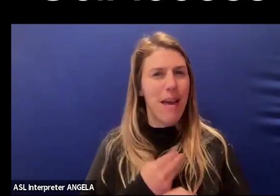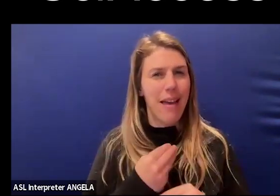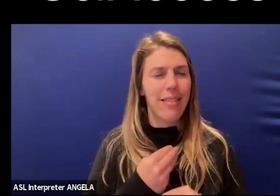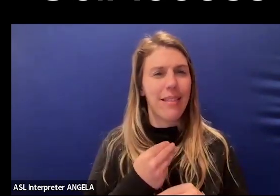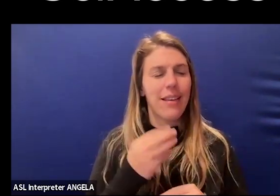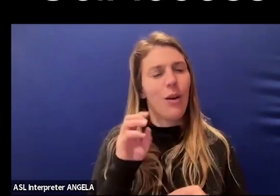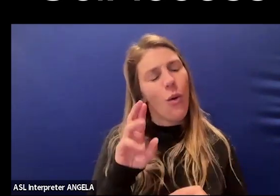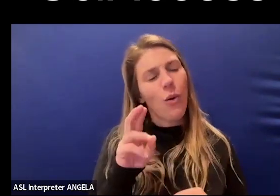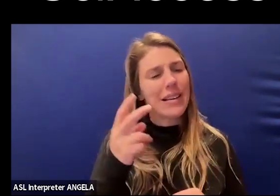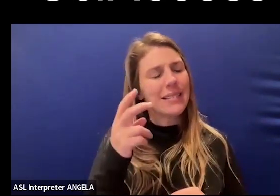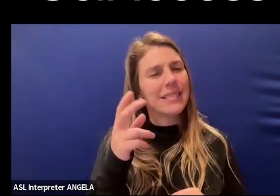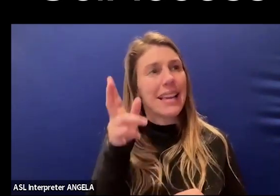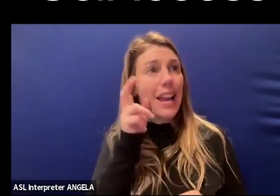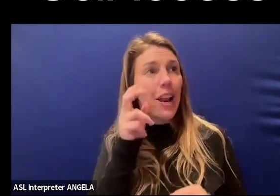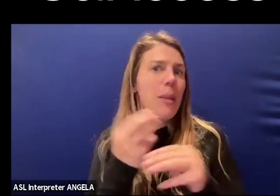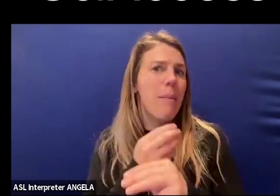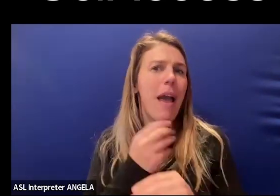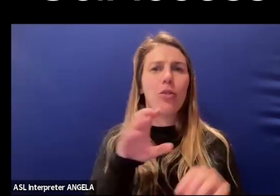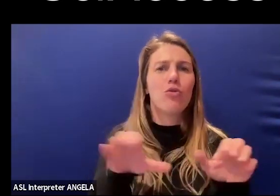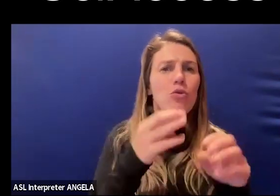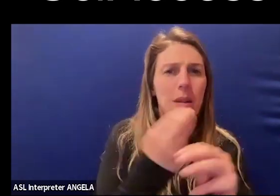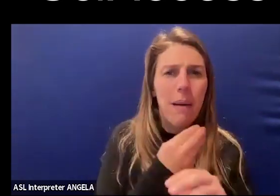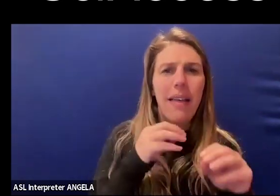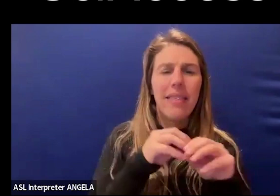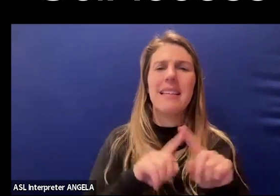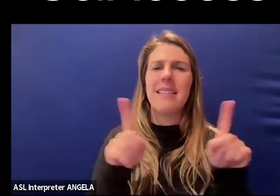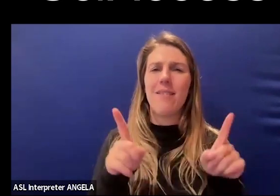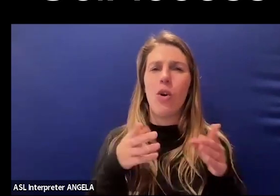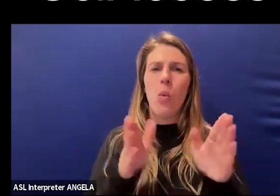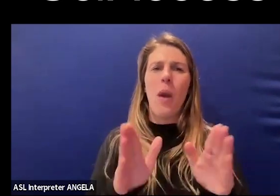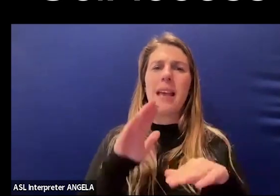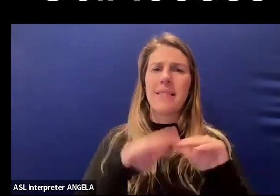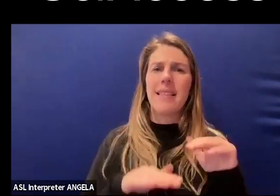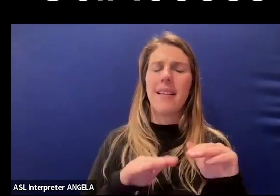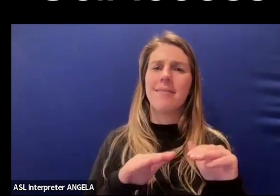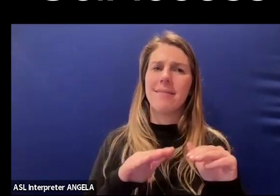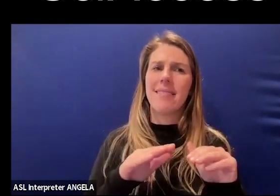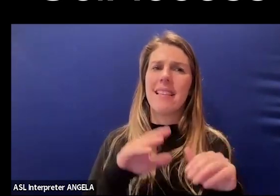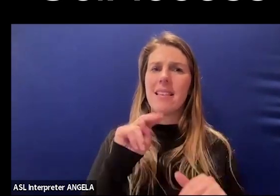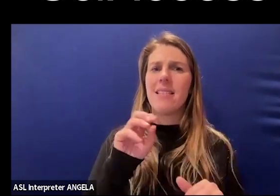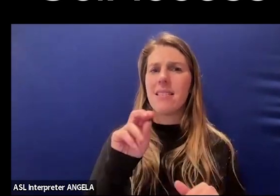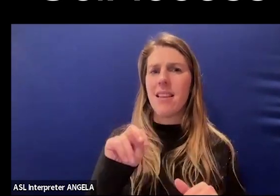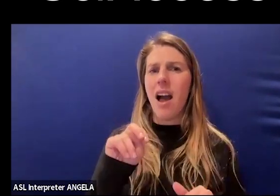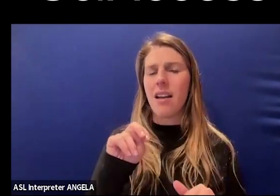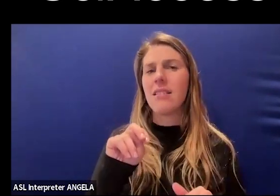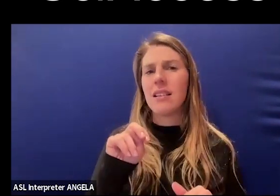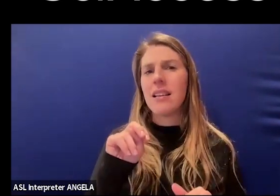or hear the mathematics, or do the mathematics in different ways than non-disabled or neurotypical folks.